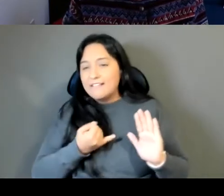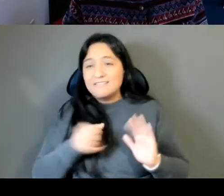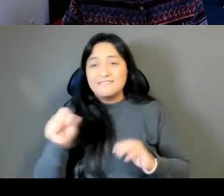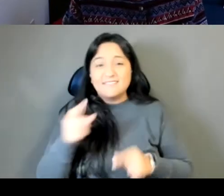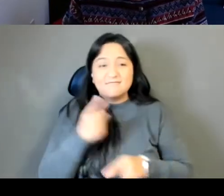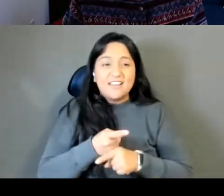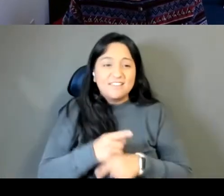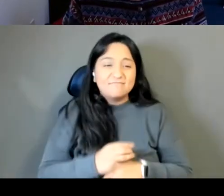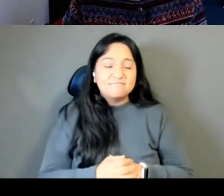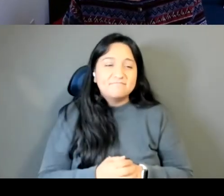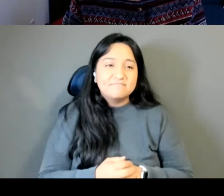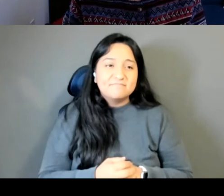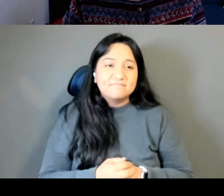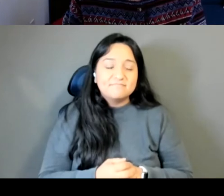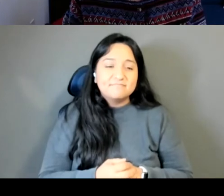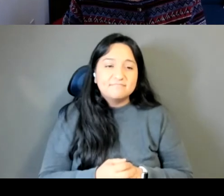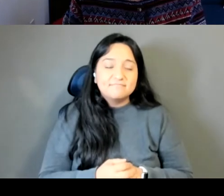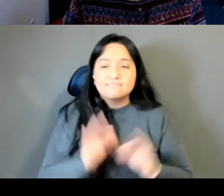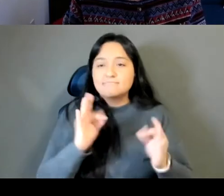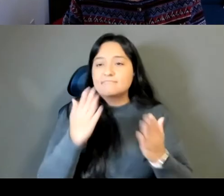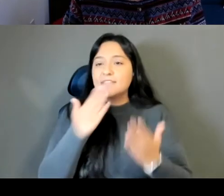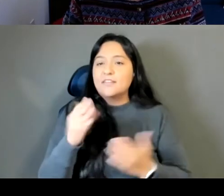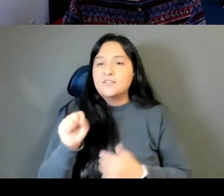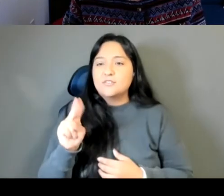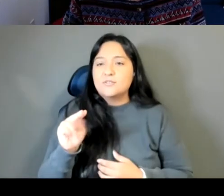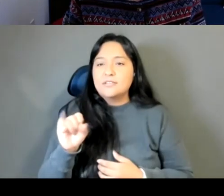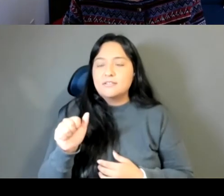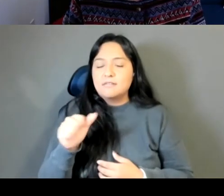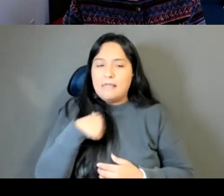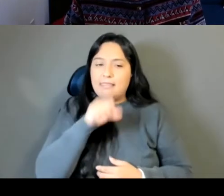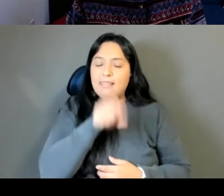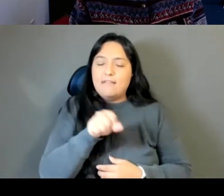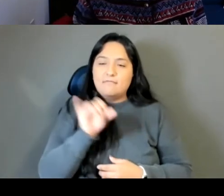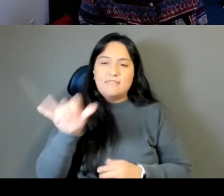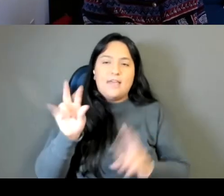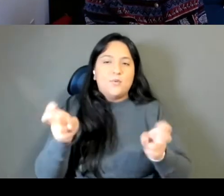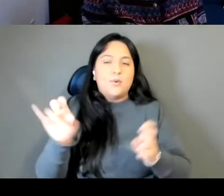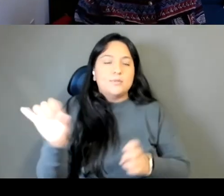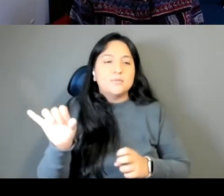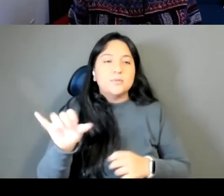Absolutely. Thank you, since I love that quote in pairing to Island, I'd love to hear are there, books